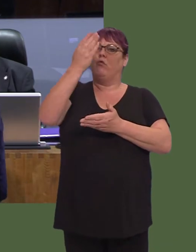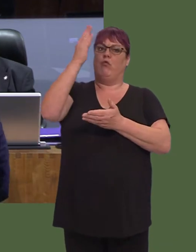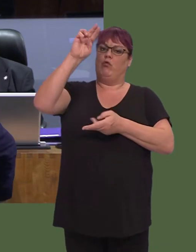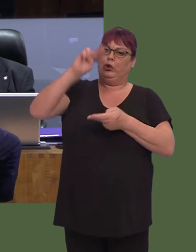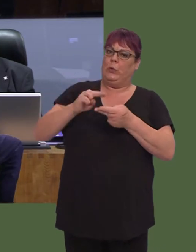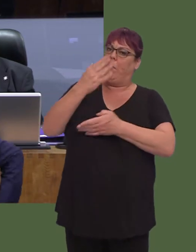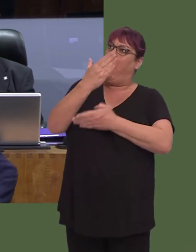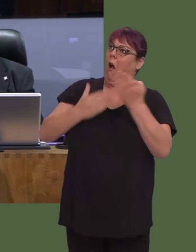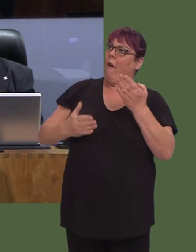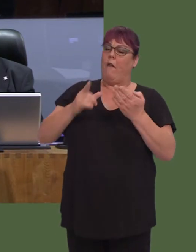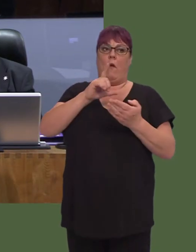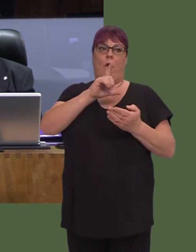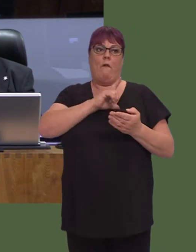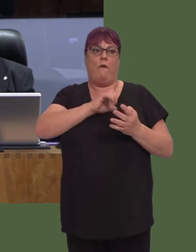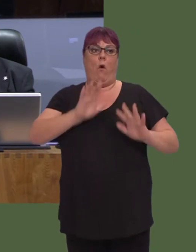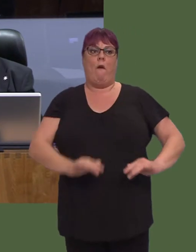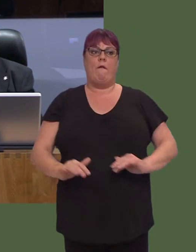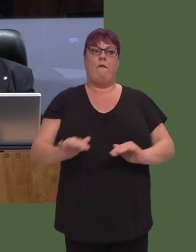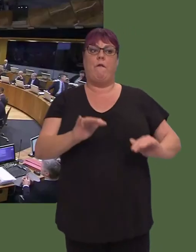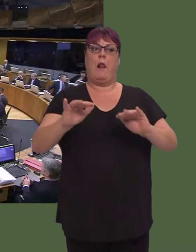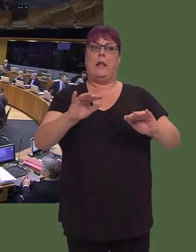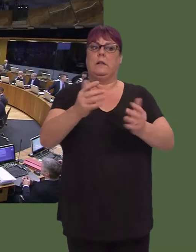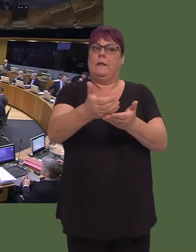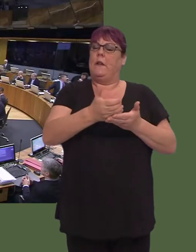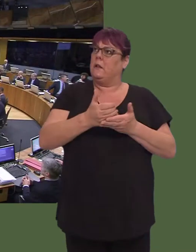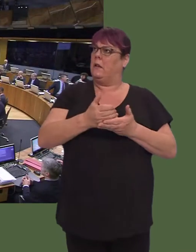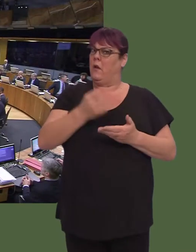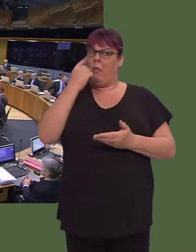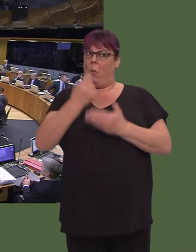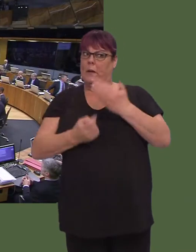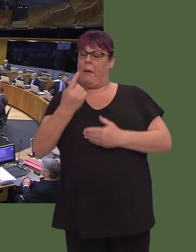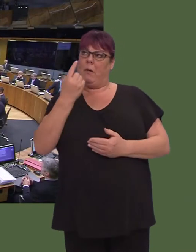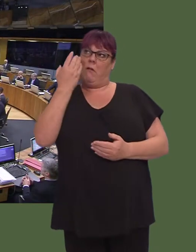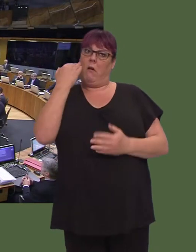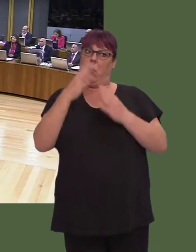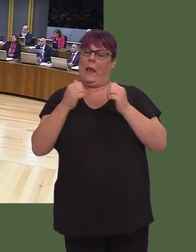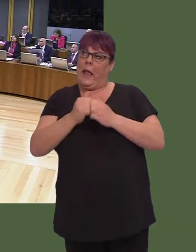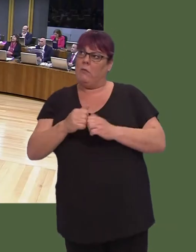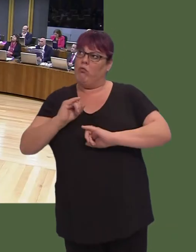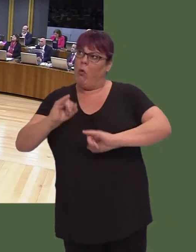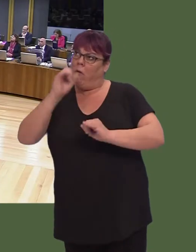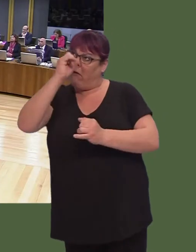Carwyn Jones AM: We have invested a great deal of moneyó£350 millionóover this Government